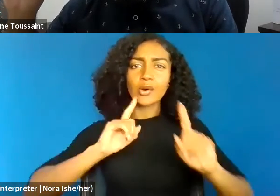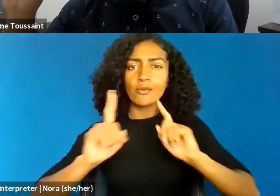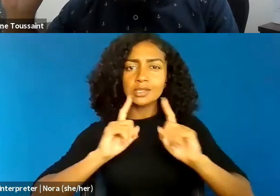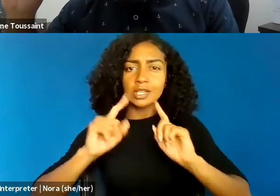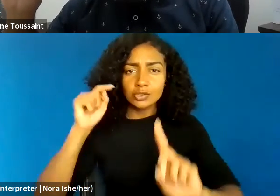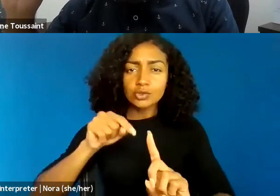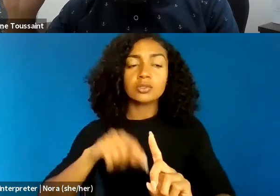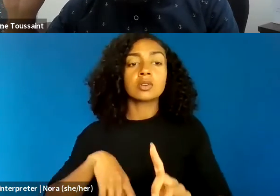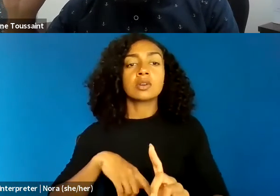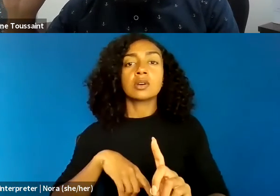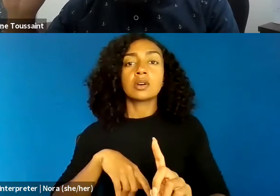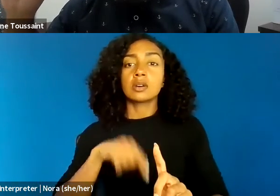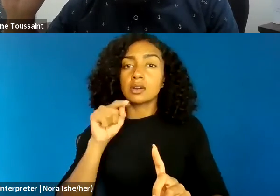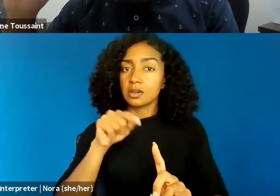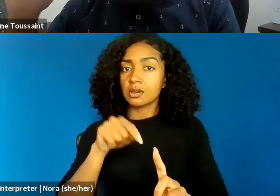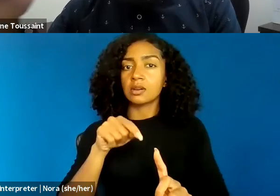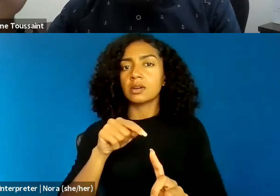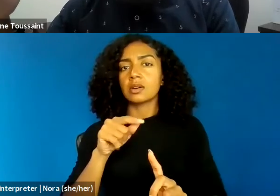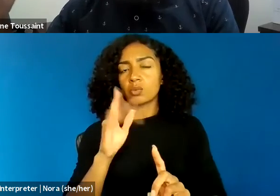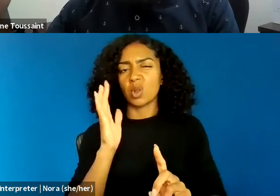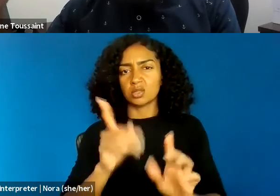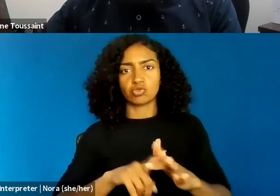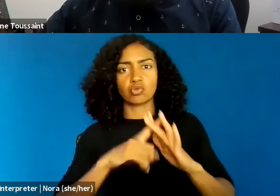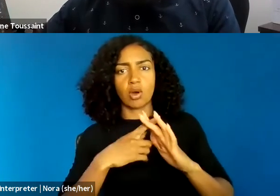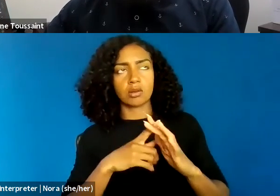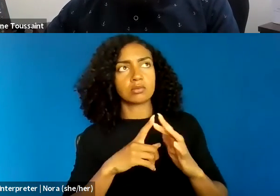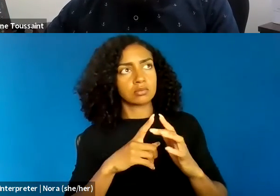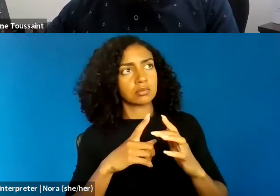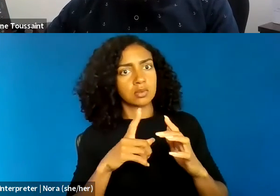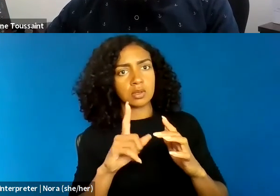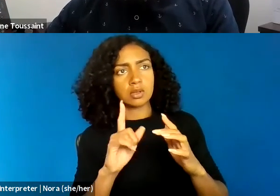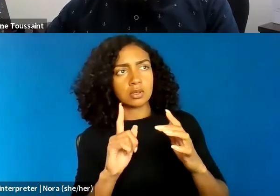the economic conception of man,